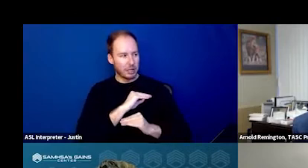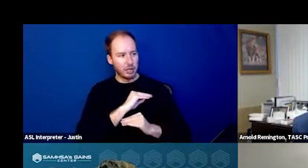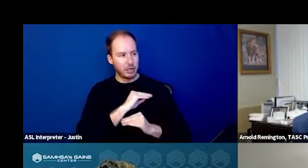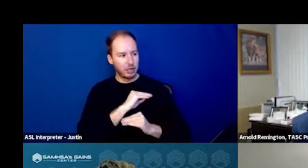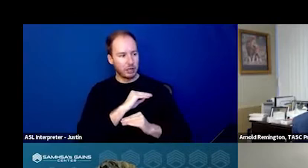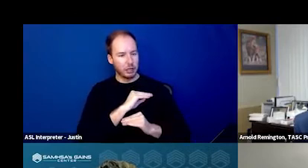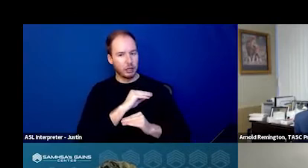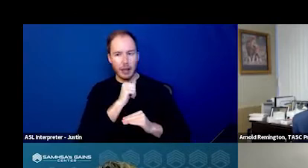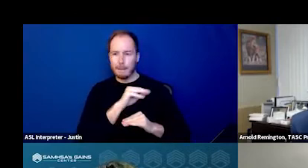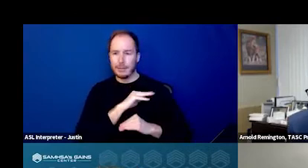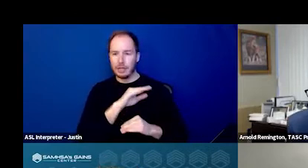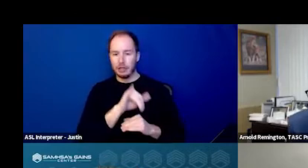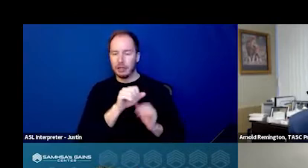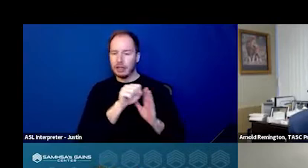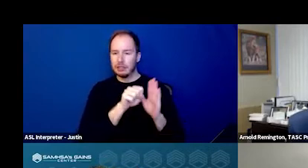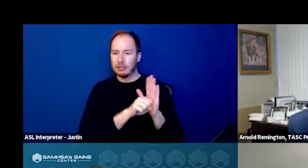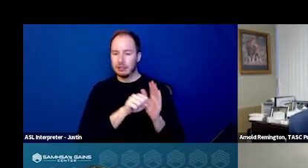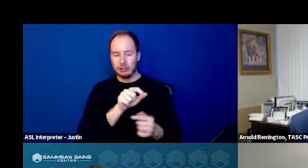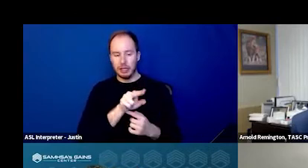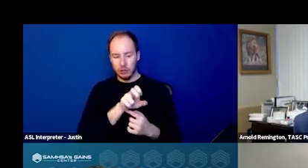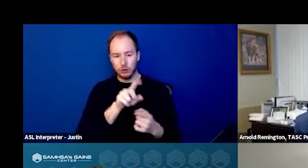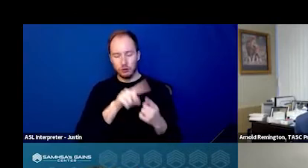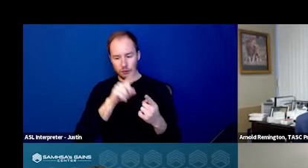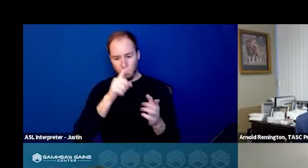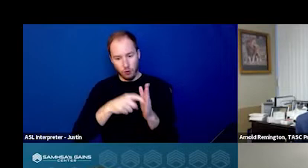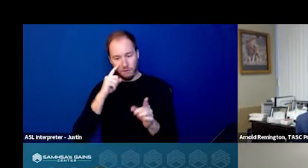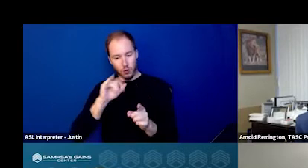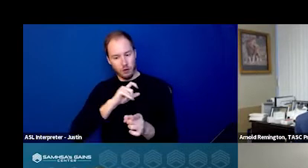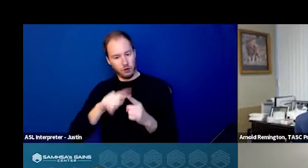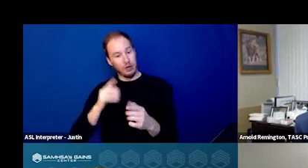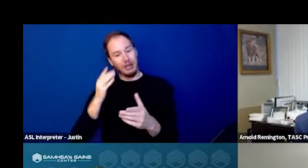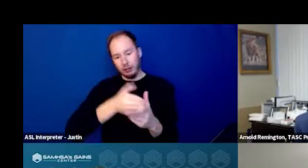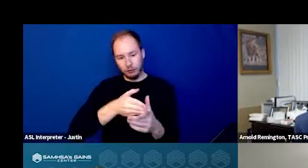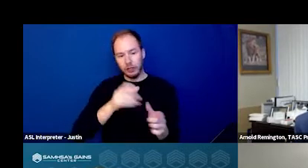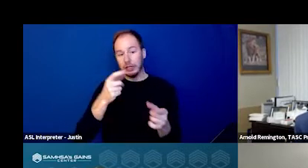statute requirements to intervene, the officer could send a referral to us.